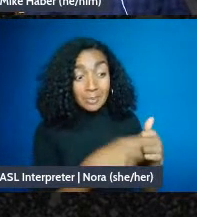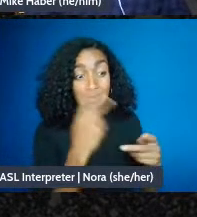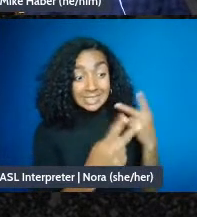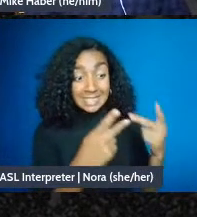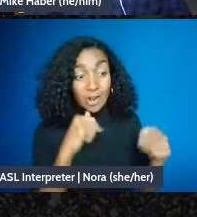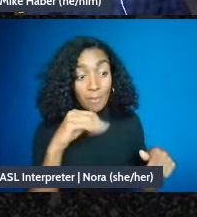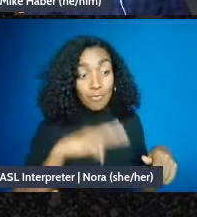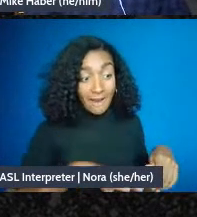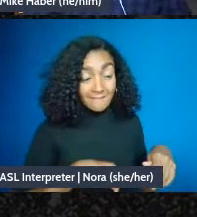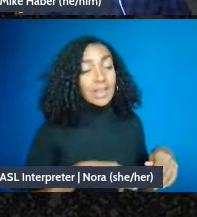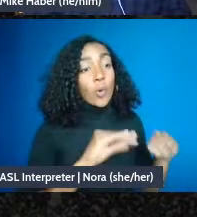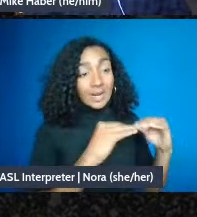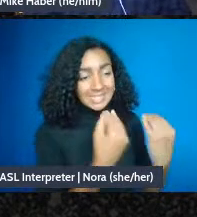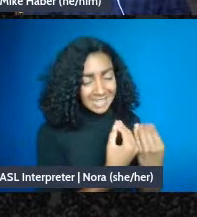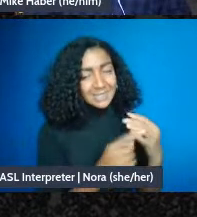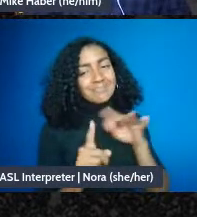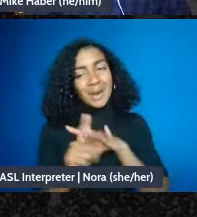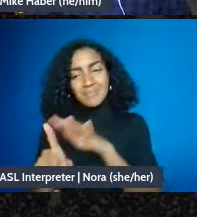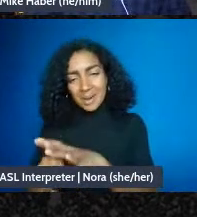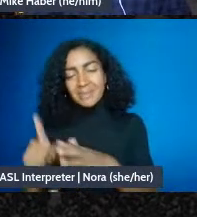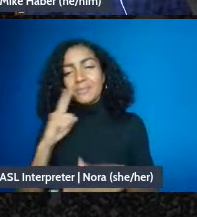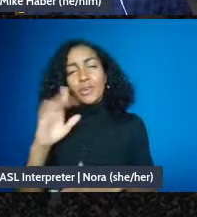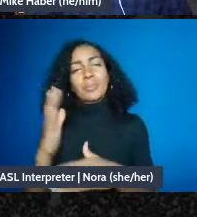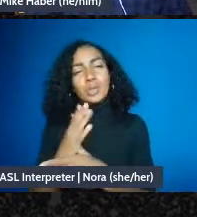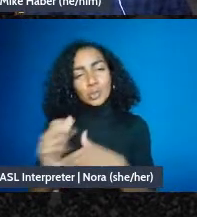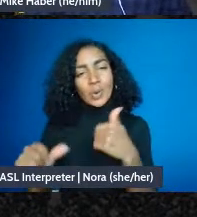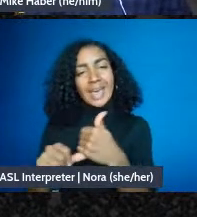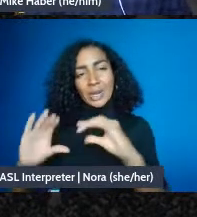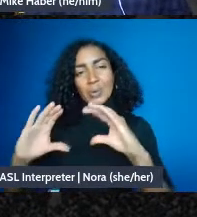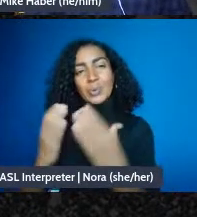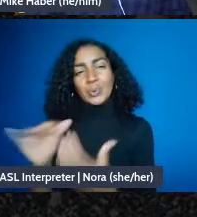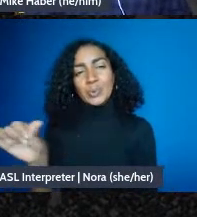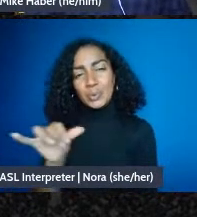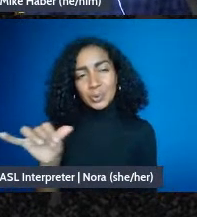And so I think if we're going to take the critique of the nonprofit industrial complex